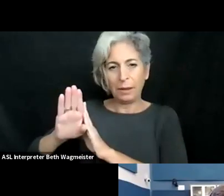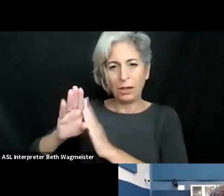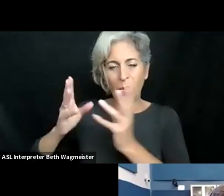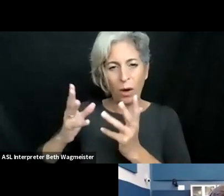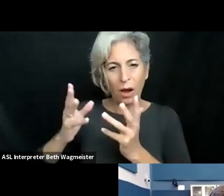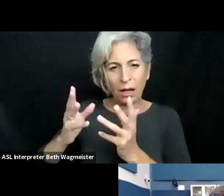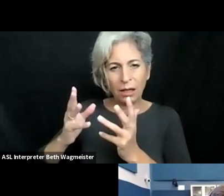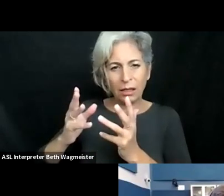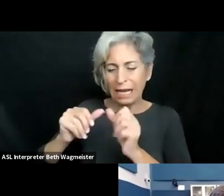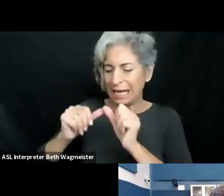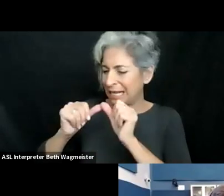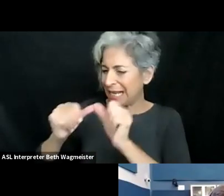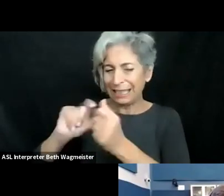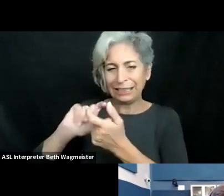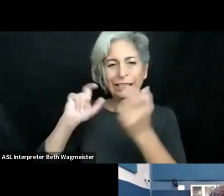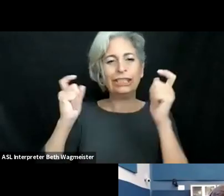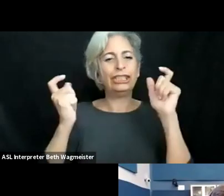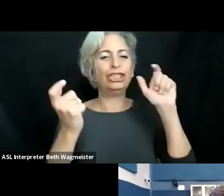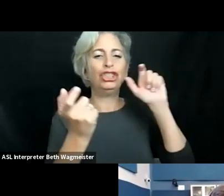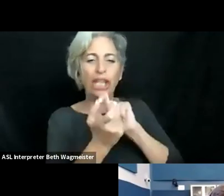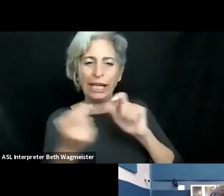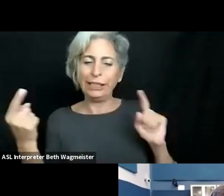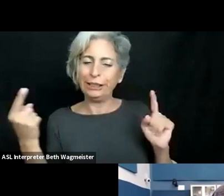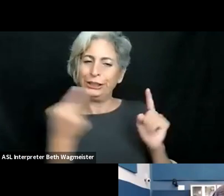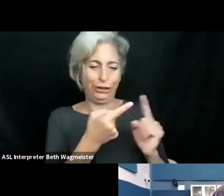And therefore I can say the only constant in